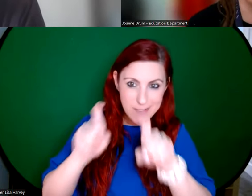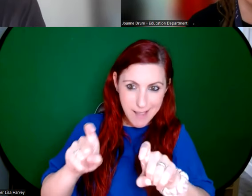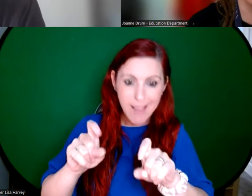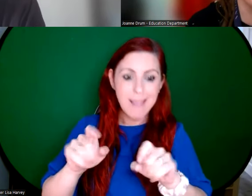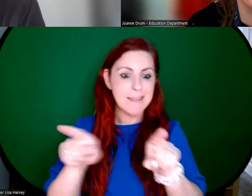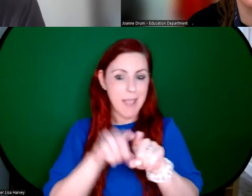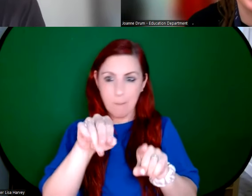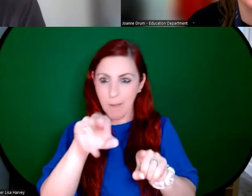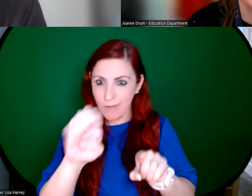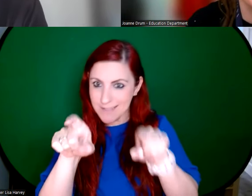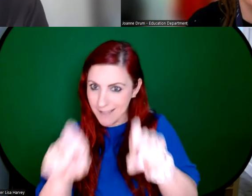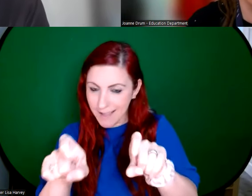when you're finished. Thank you so much.